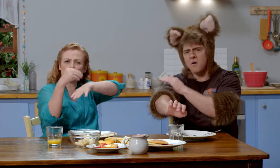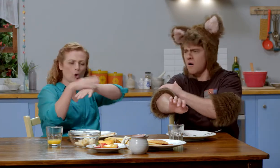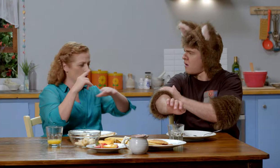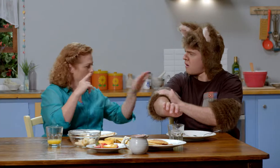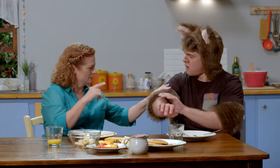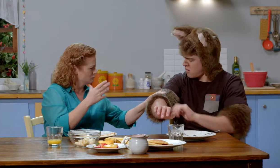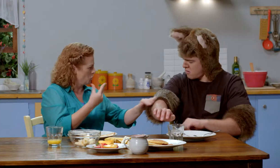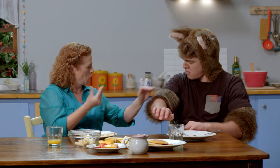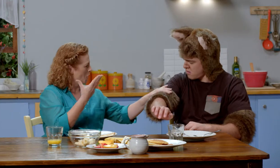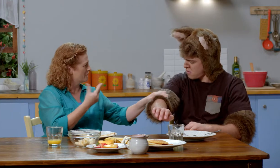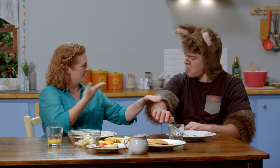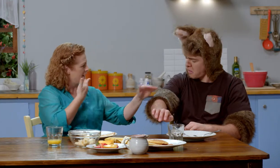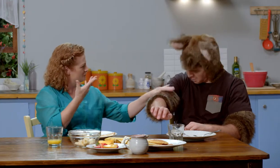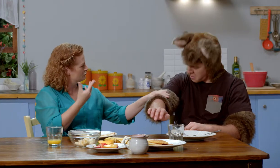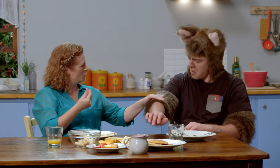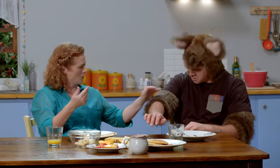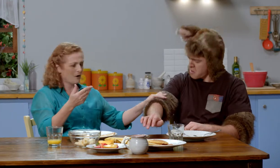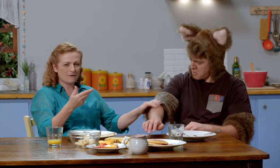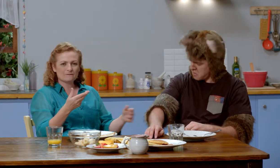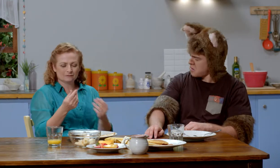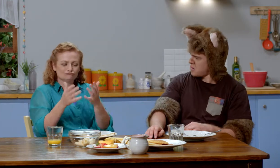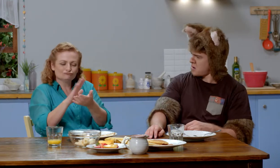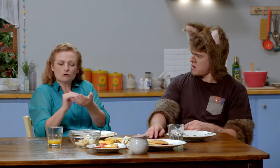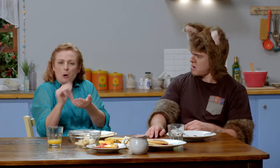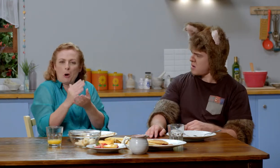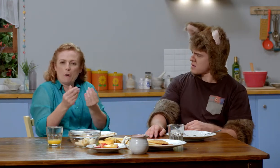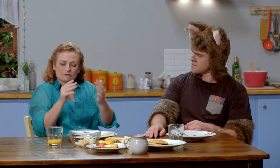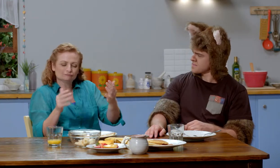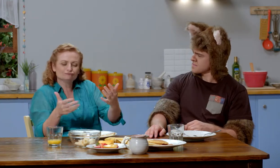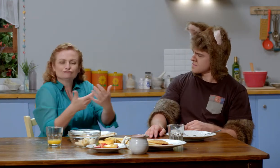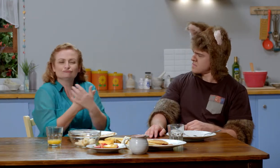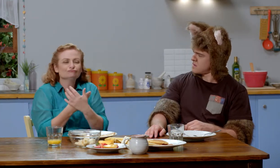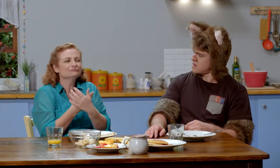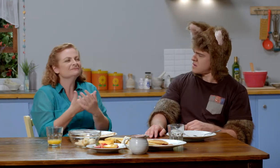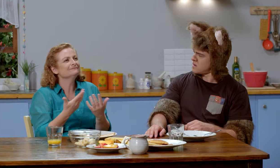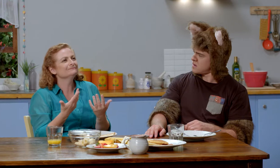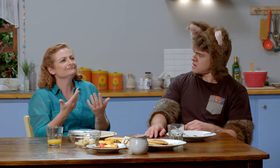You've got nice soft fur that’s lovely to stroke. Maybe a pet like that,